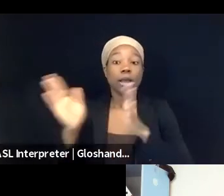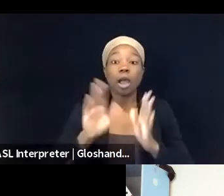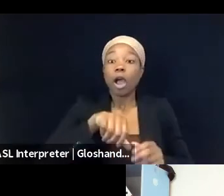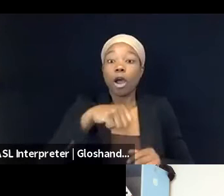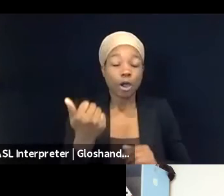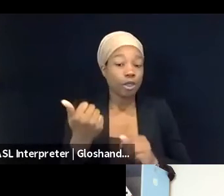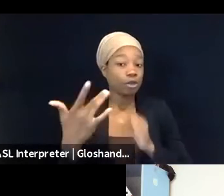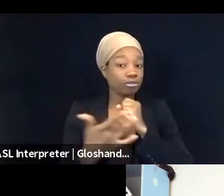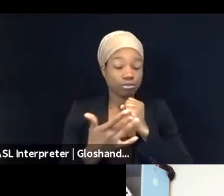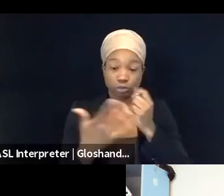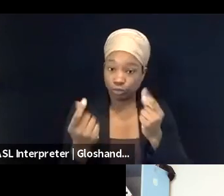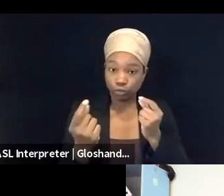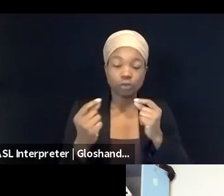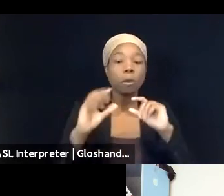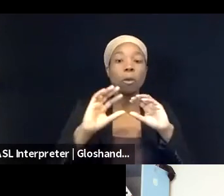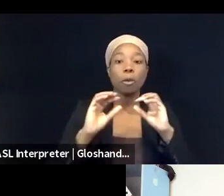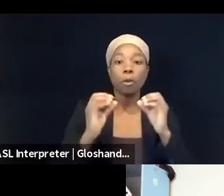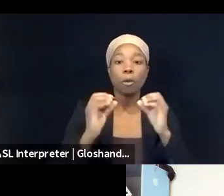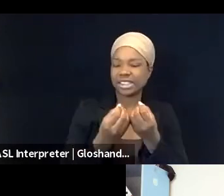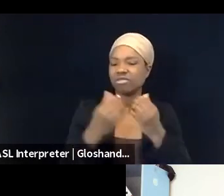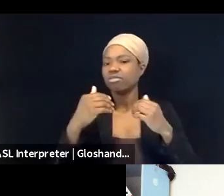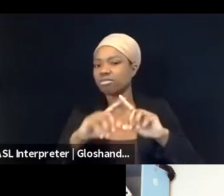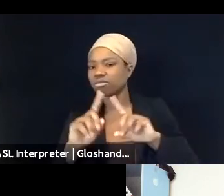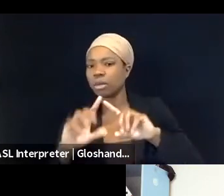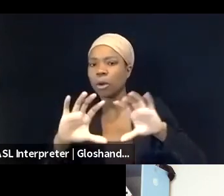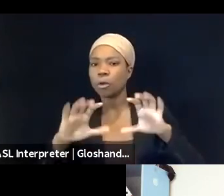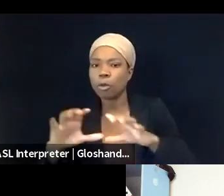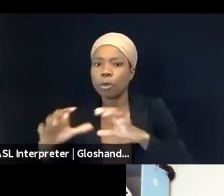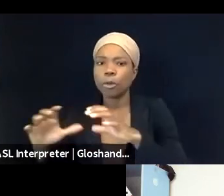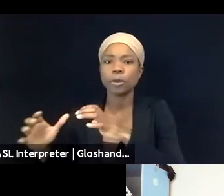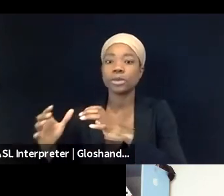We kind of converse, basically, governmentally supported NGOs